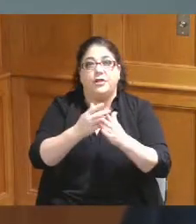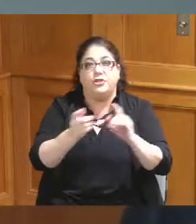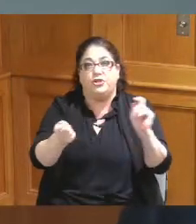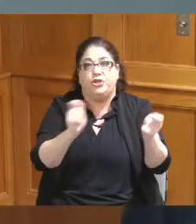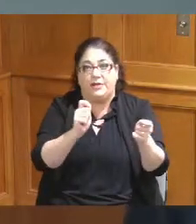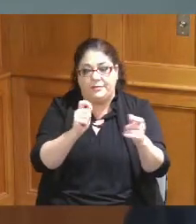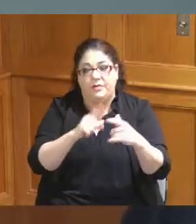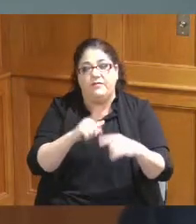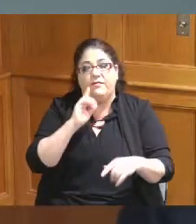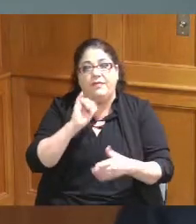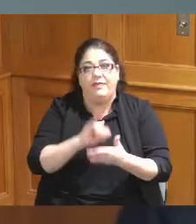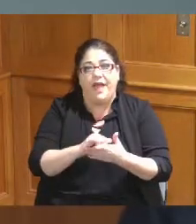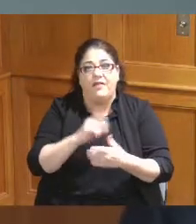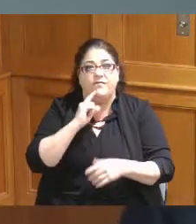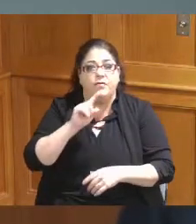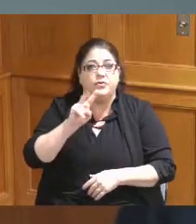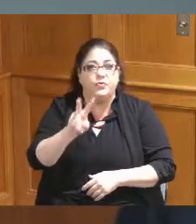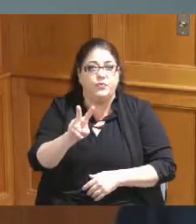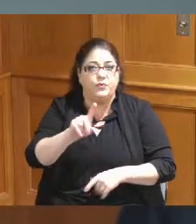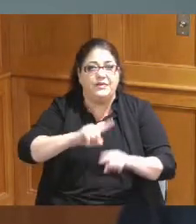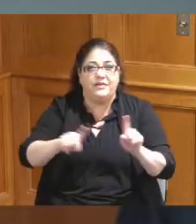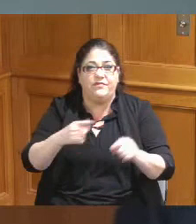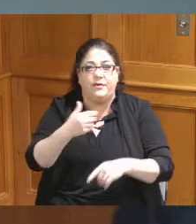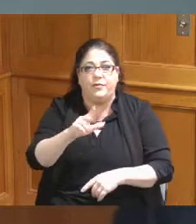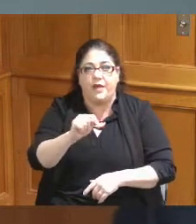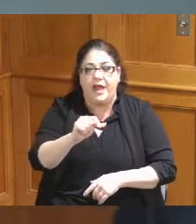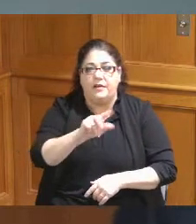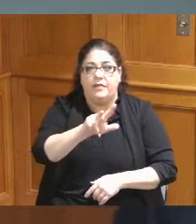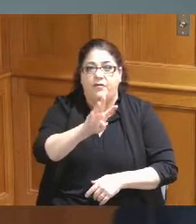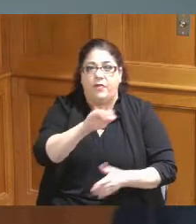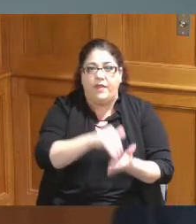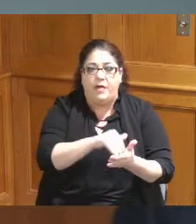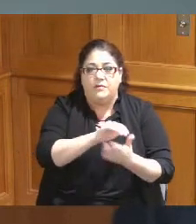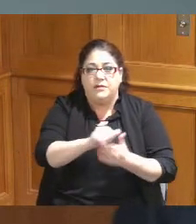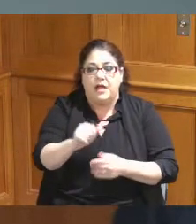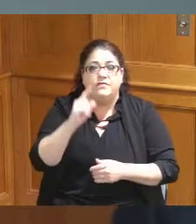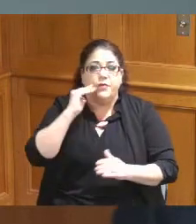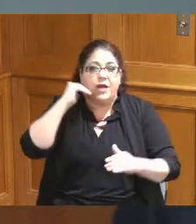is a budget adjustment for two grants thirty four thousand dollars in adult probation for